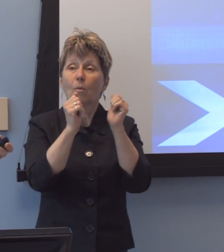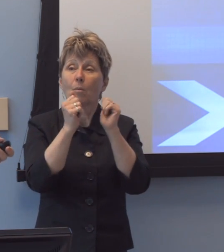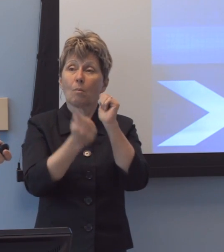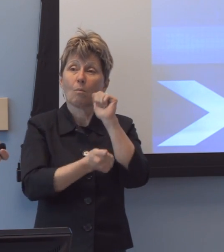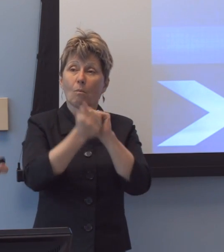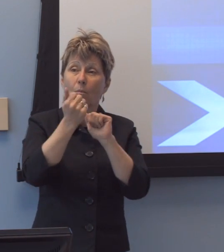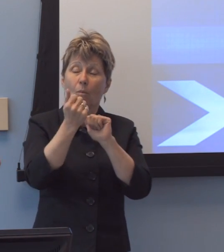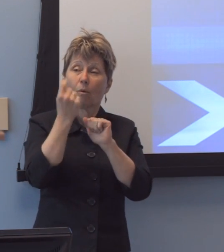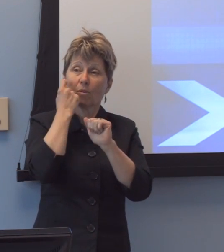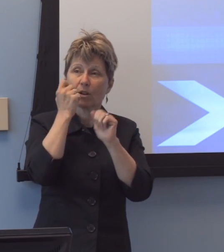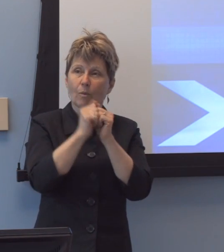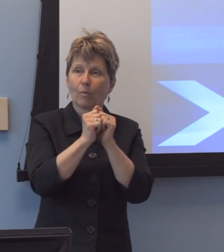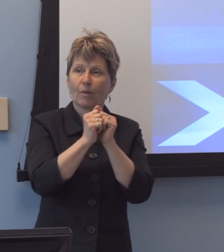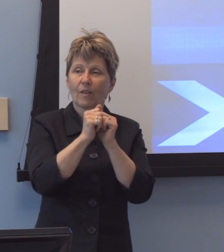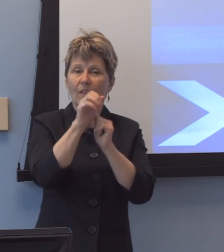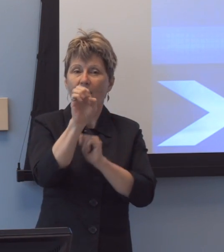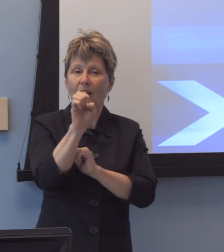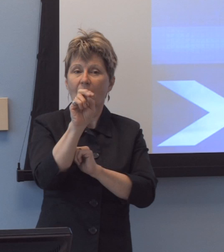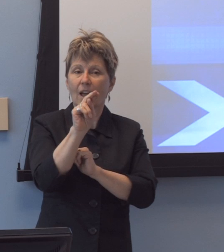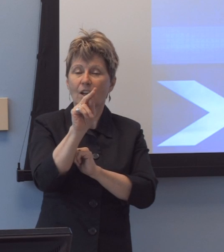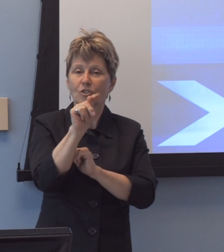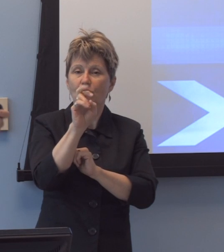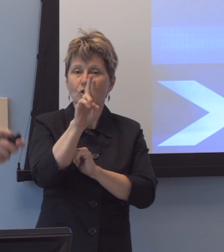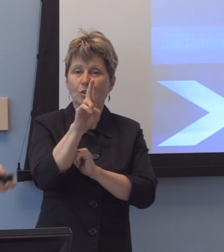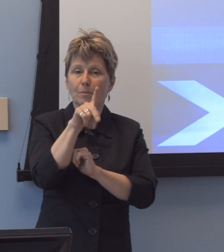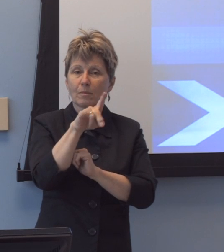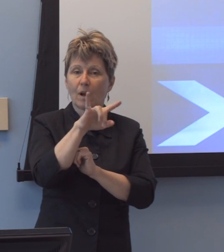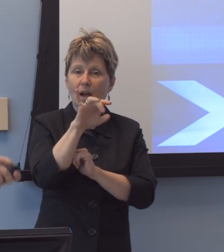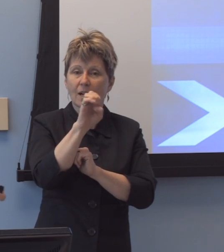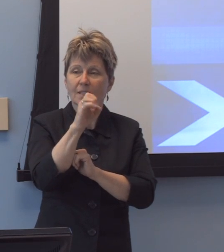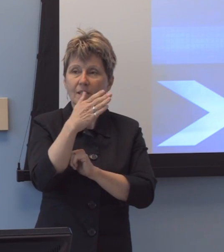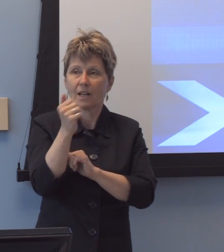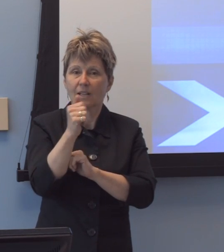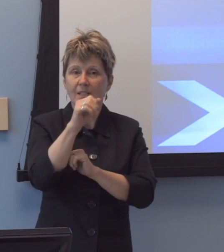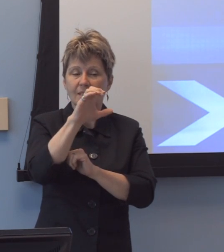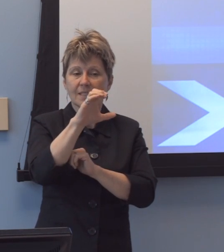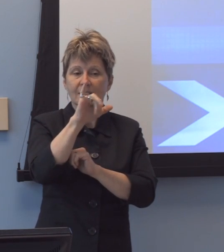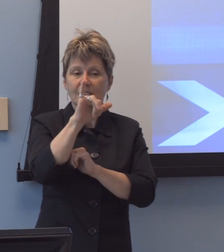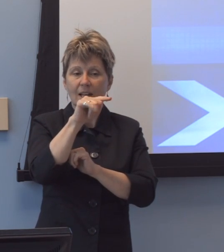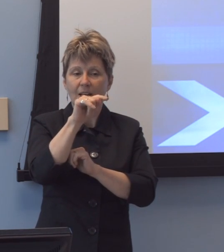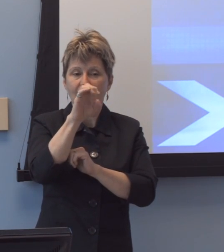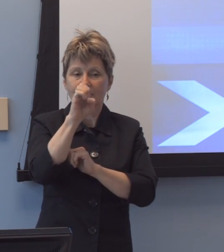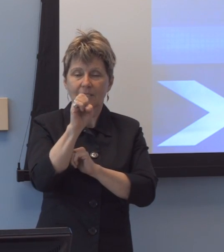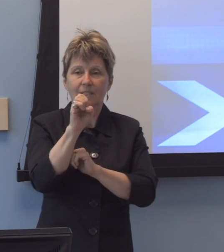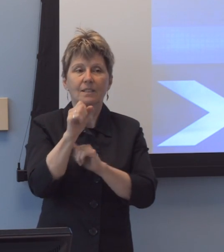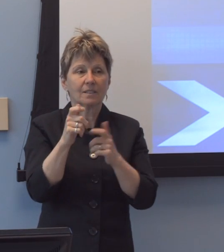Enterprise and CITES, uh-uh, here on campus, called eText at Illinois.